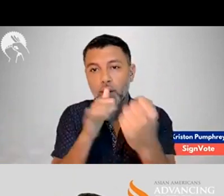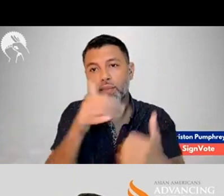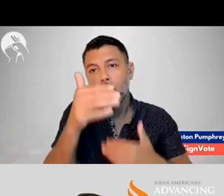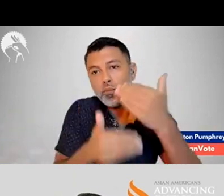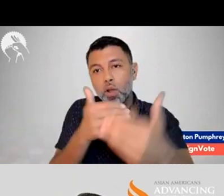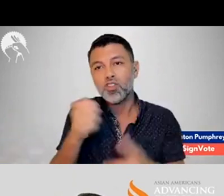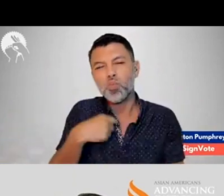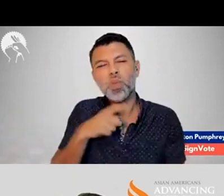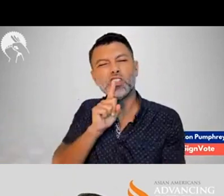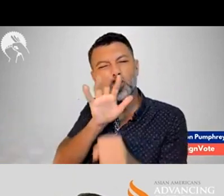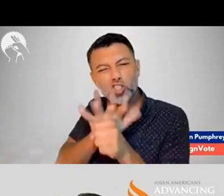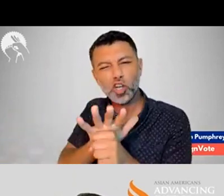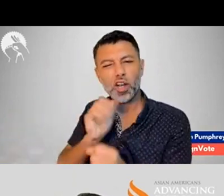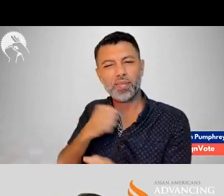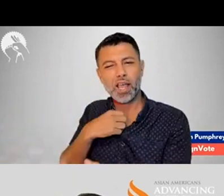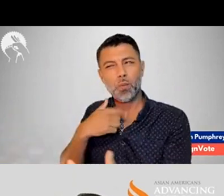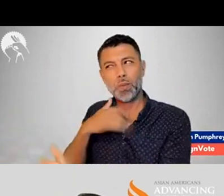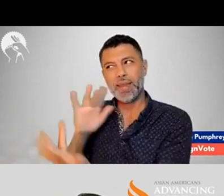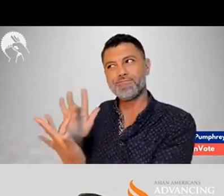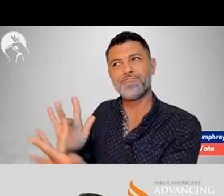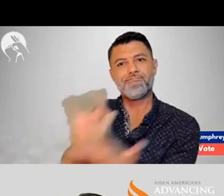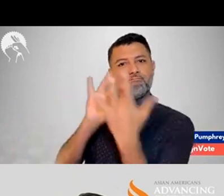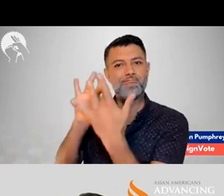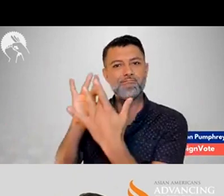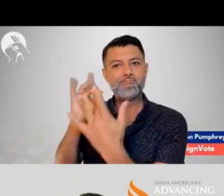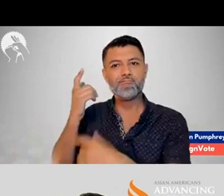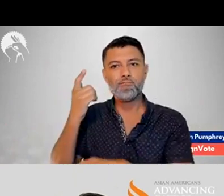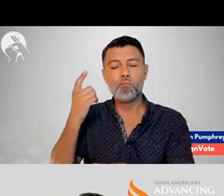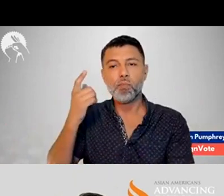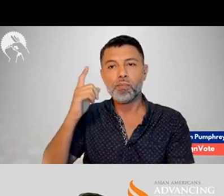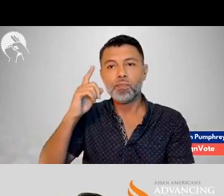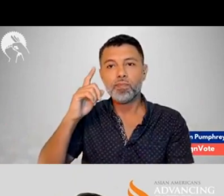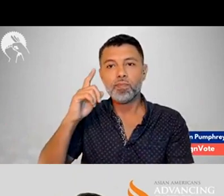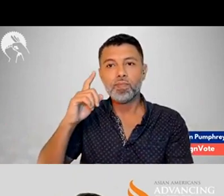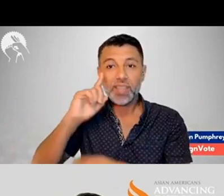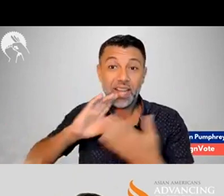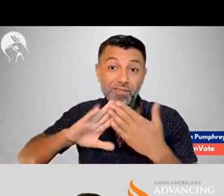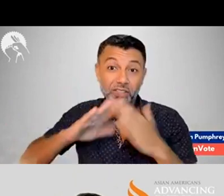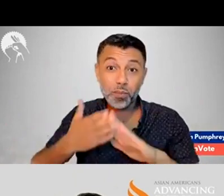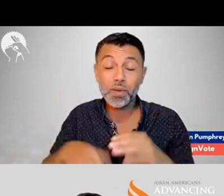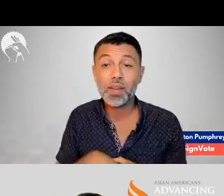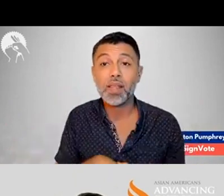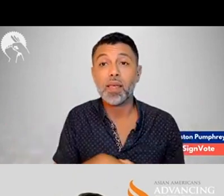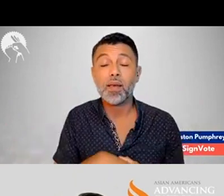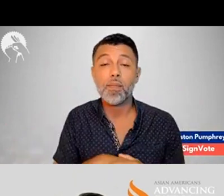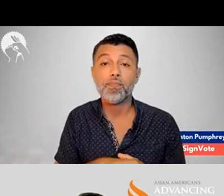And so we are working with deaf organizations to confirm that the information is getting